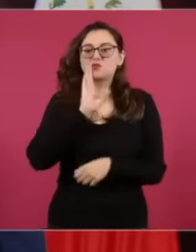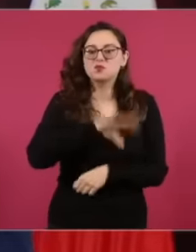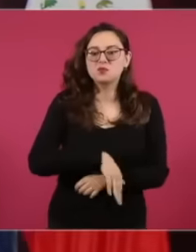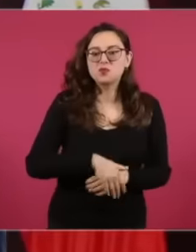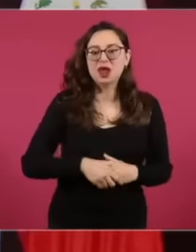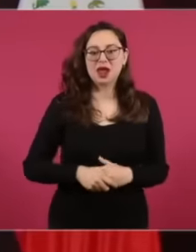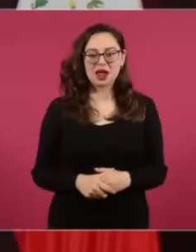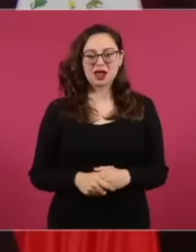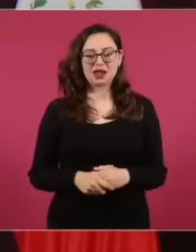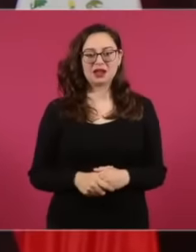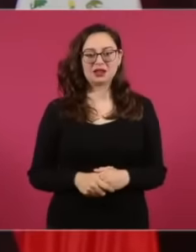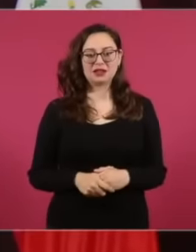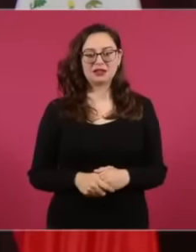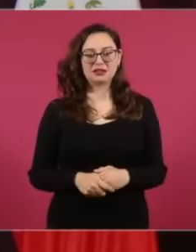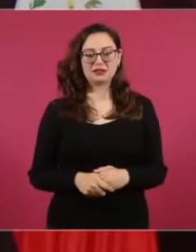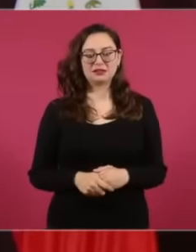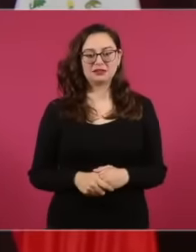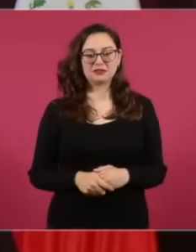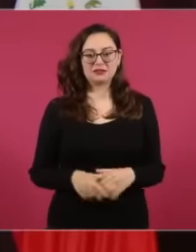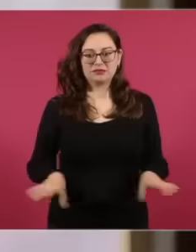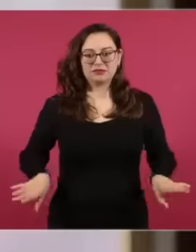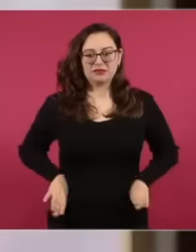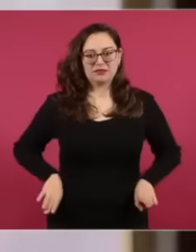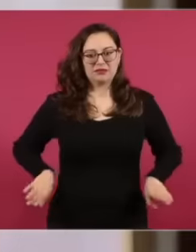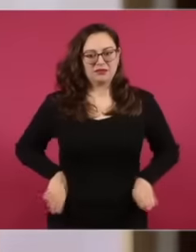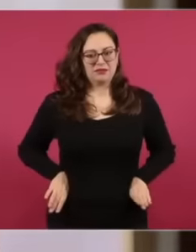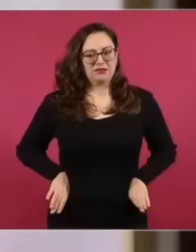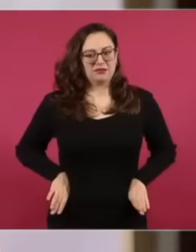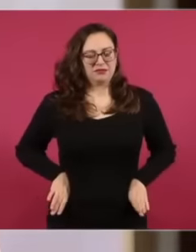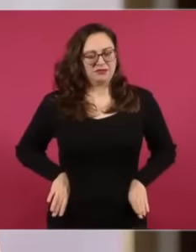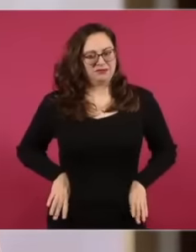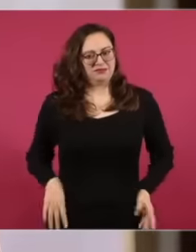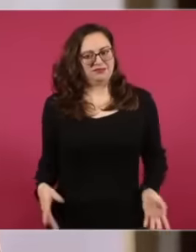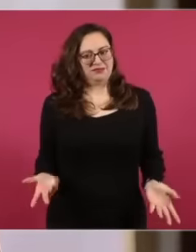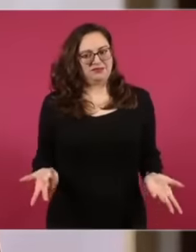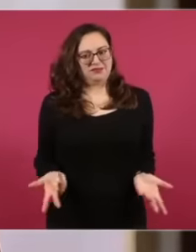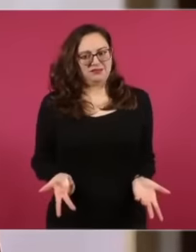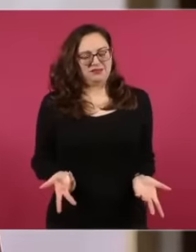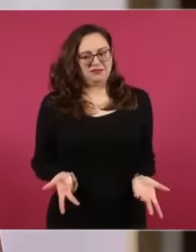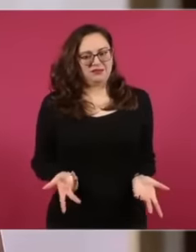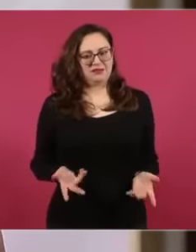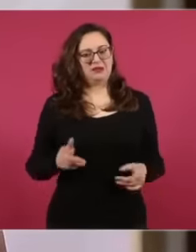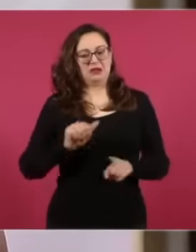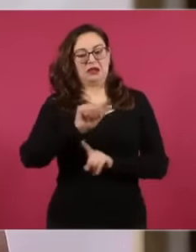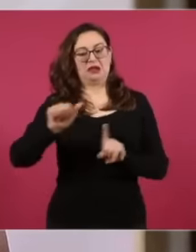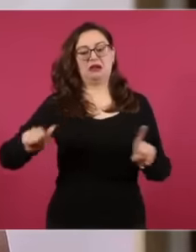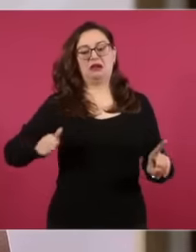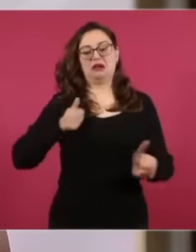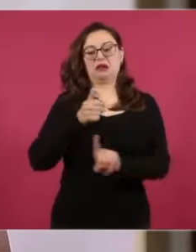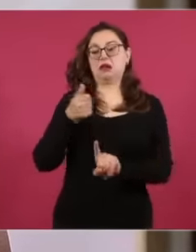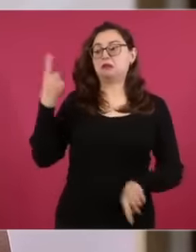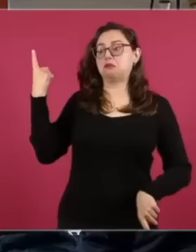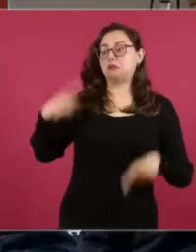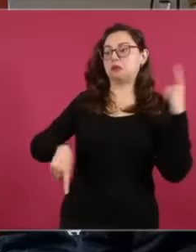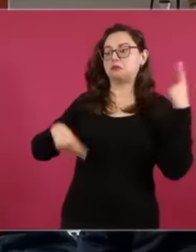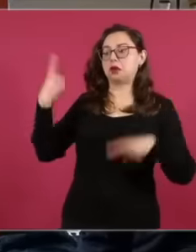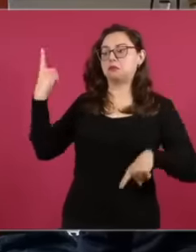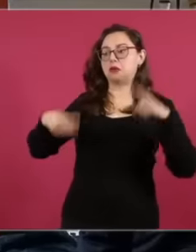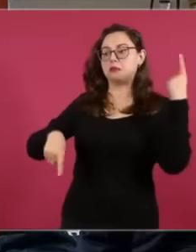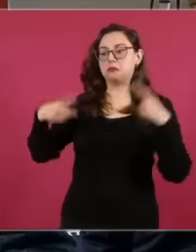acts under the slogan that he